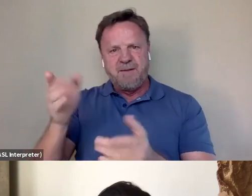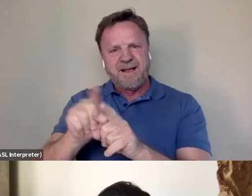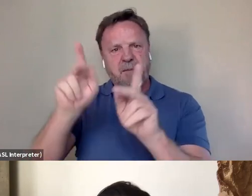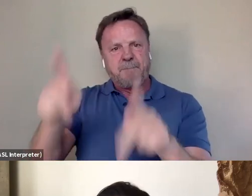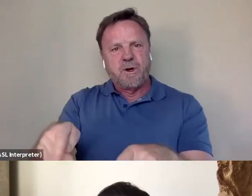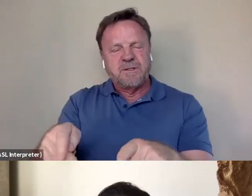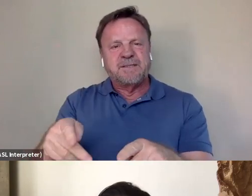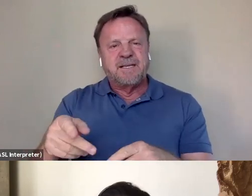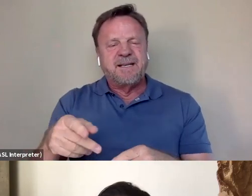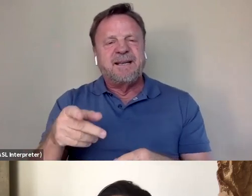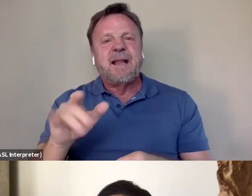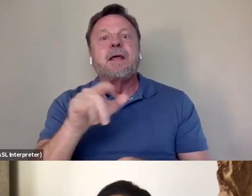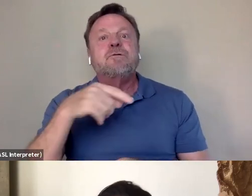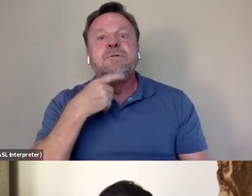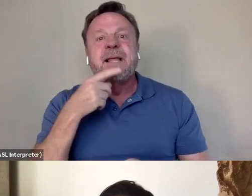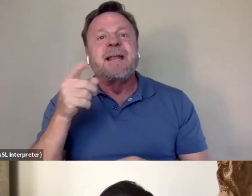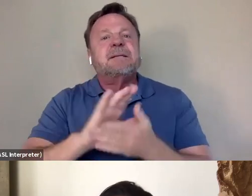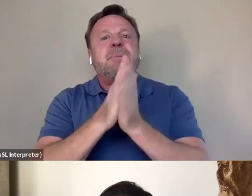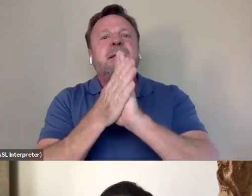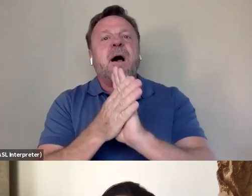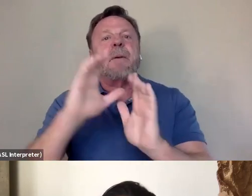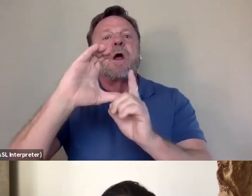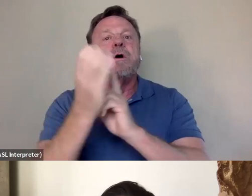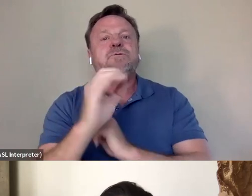I think he he's become this cultural icon, this film icon,